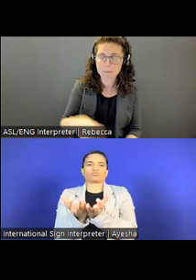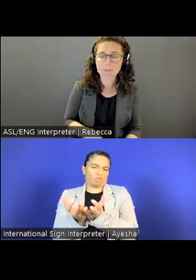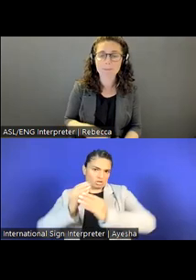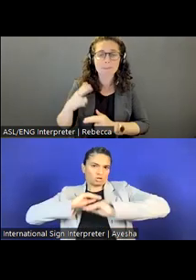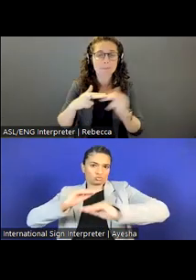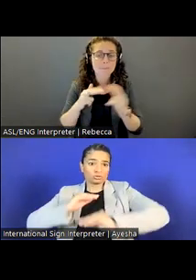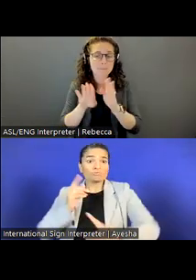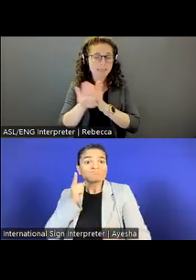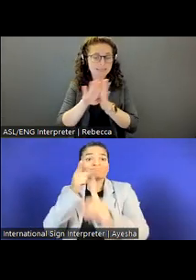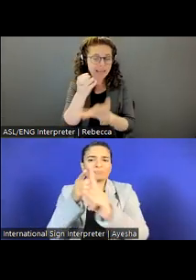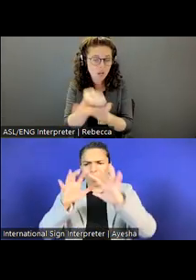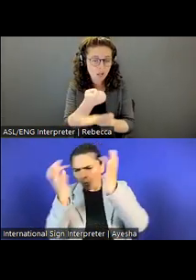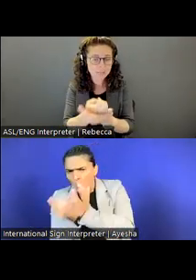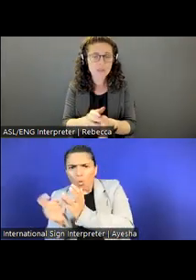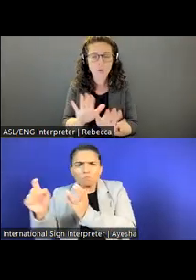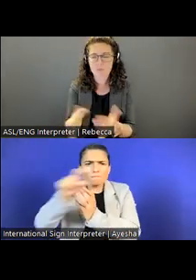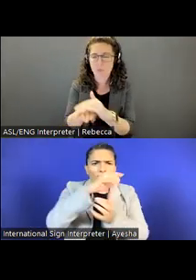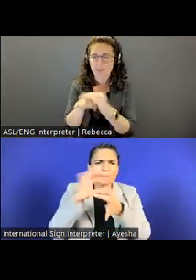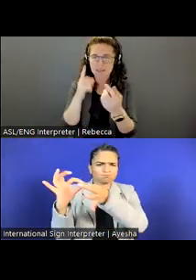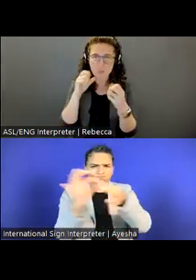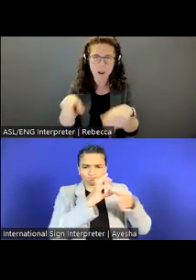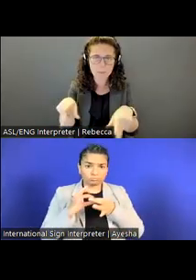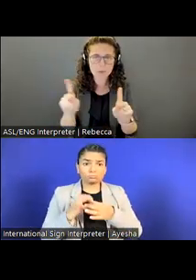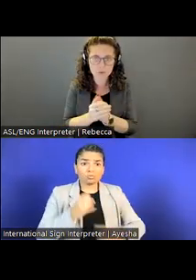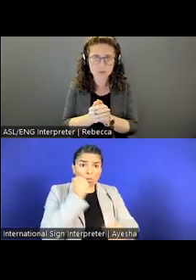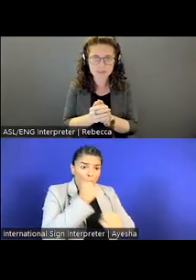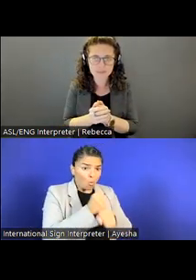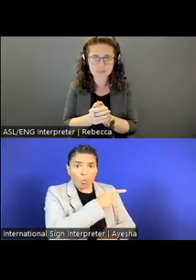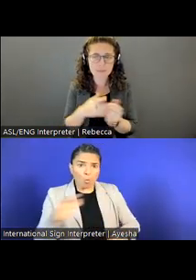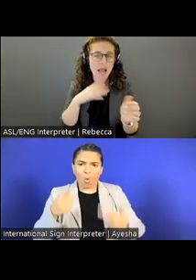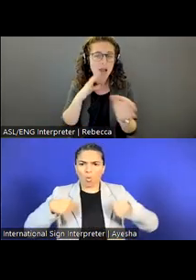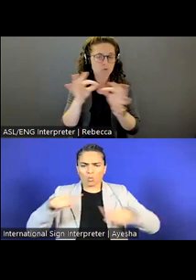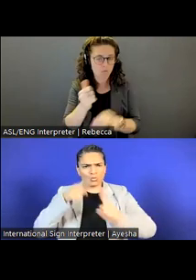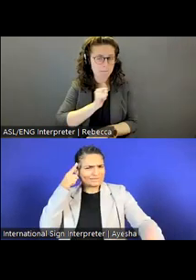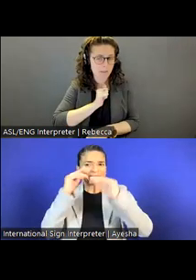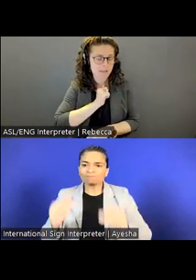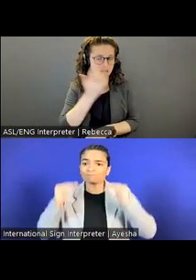and promoting access to opportunity. I'll give a visual description of myself. Because I forgot.